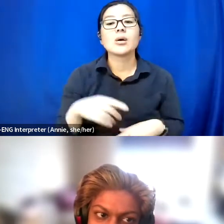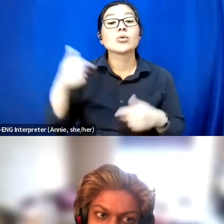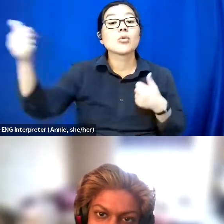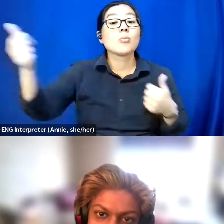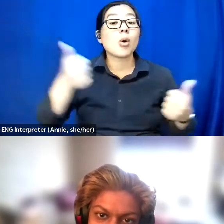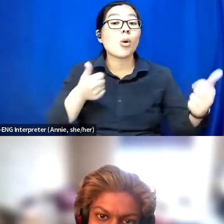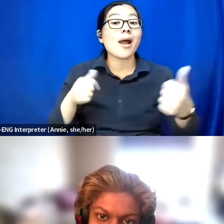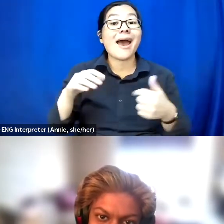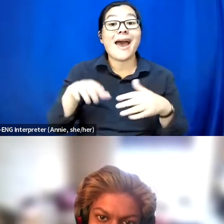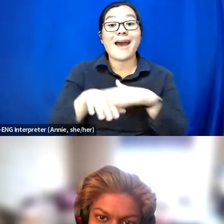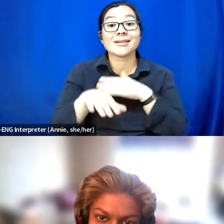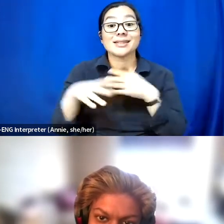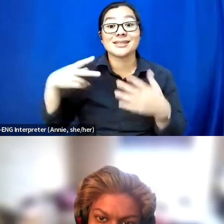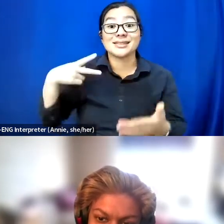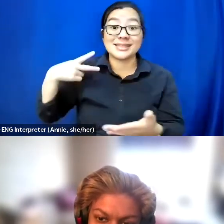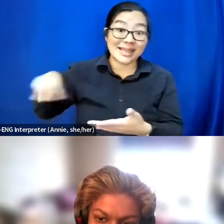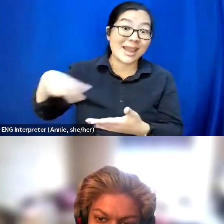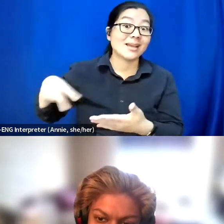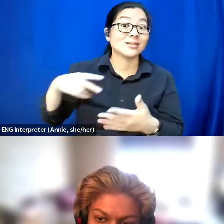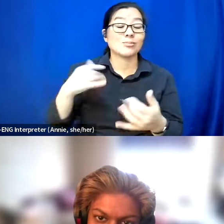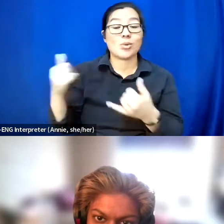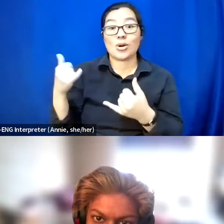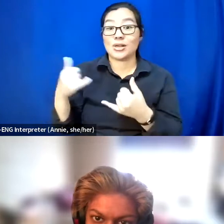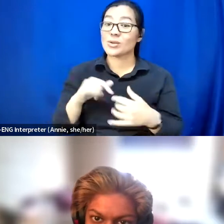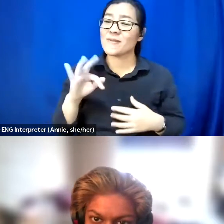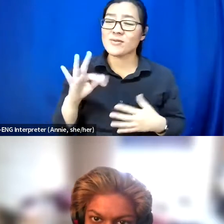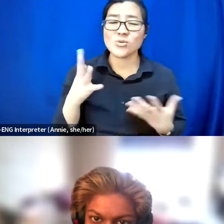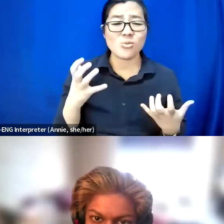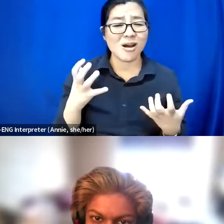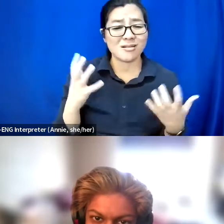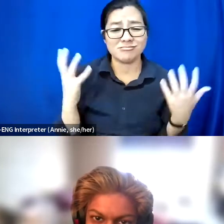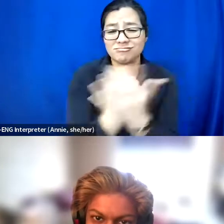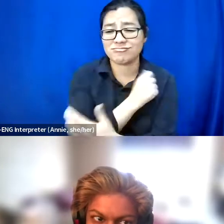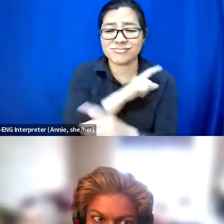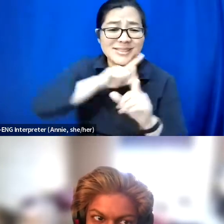So if you want a disabled nightclub event right now, that's also online.